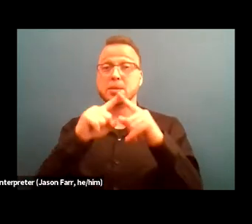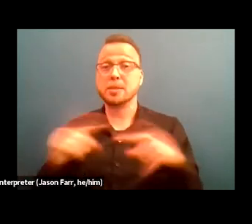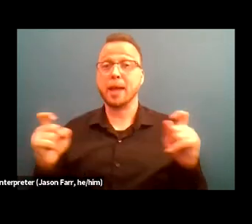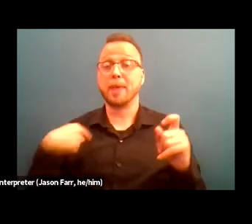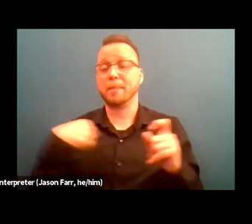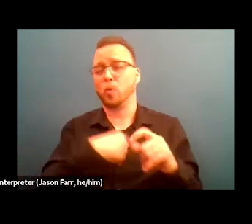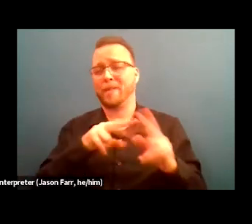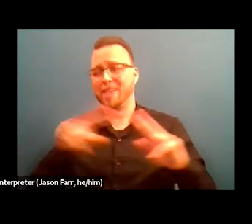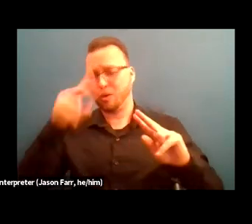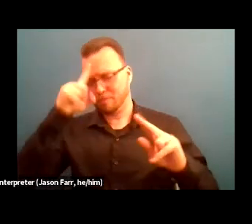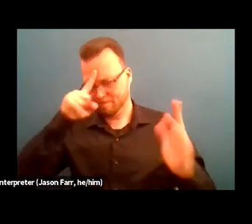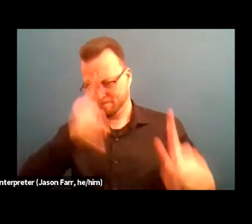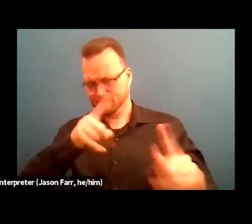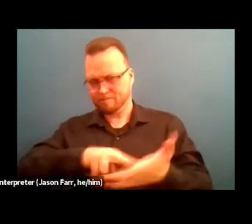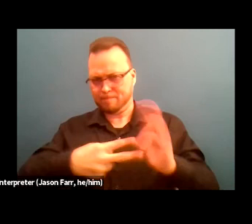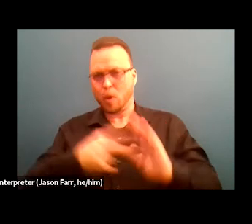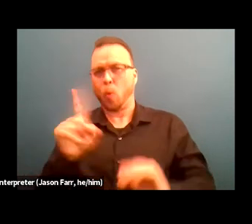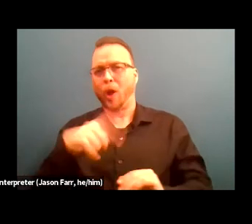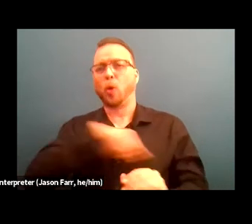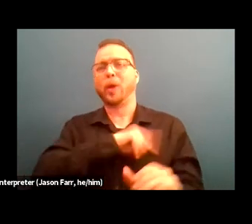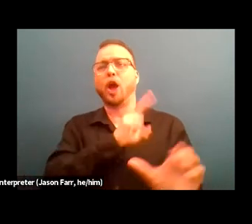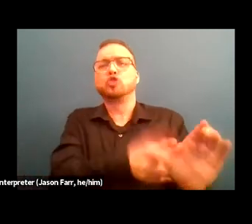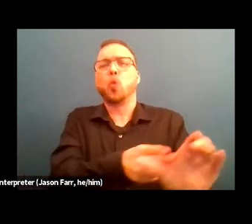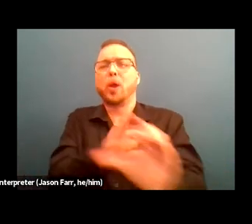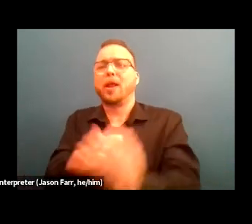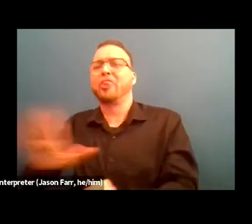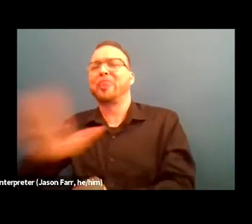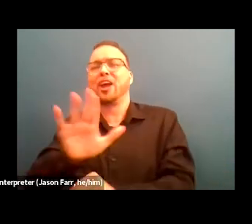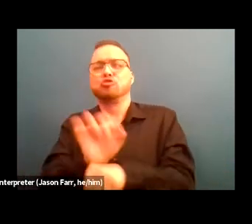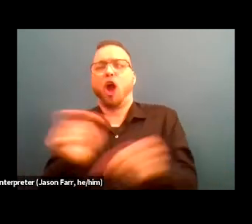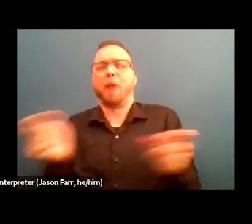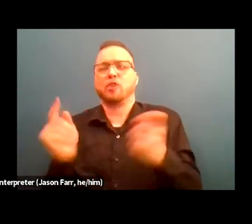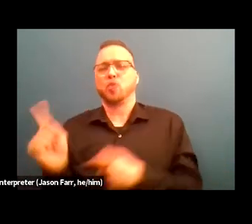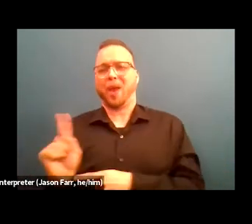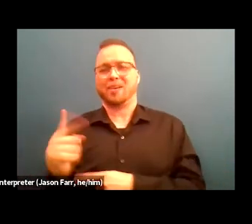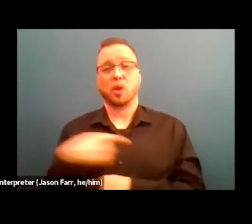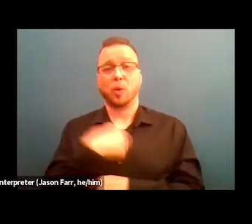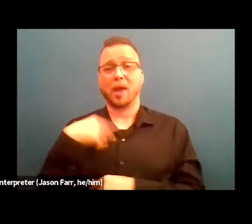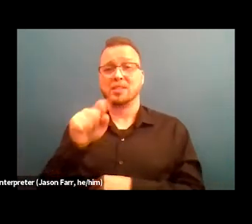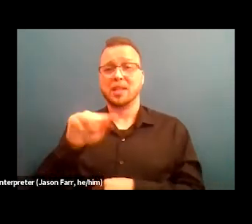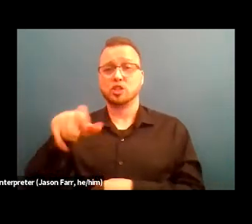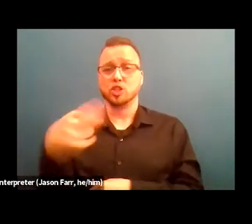where we were also participating in job fairs. So we have a St Joseph center office in our south LA